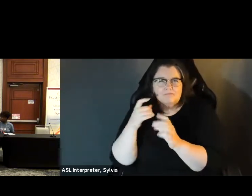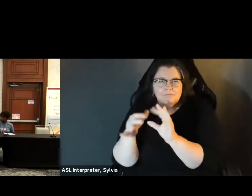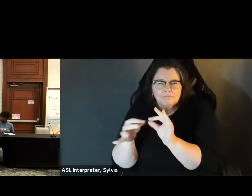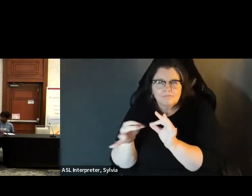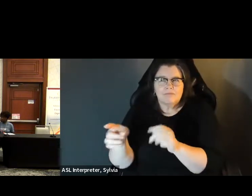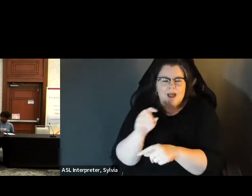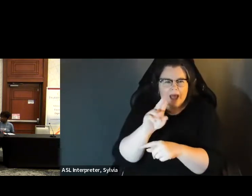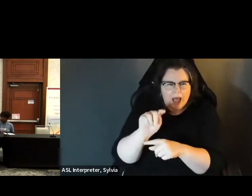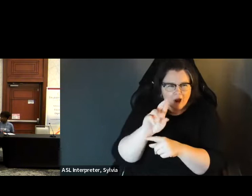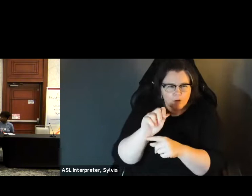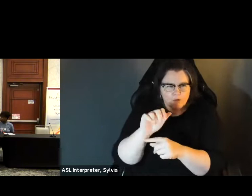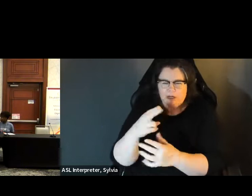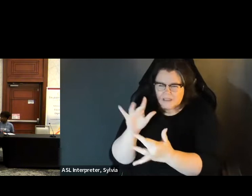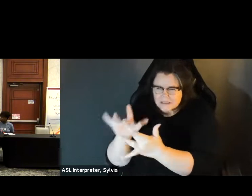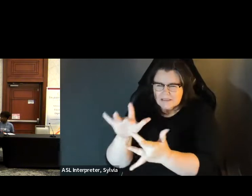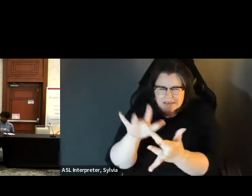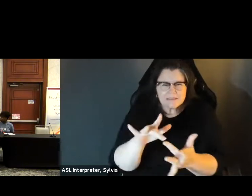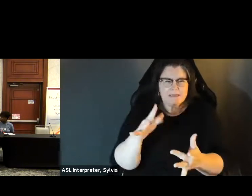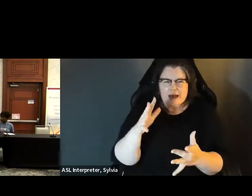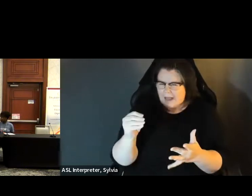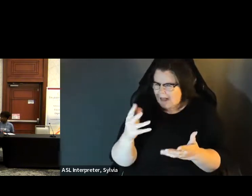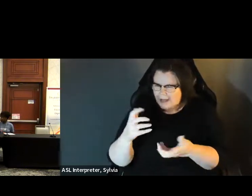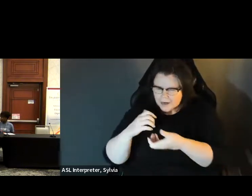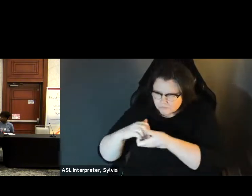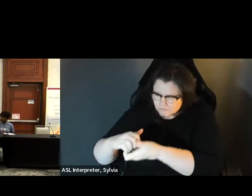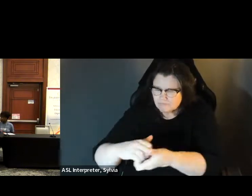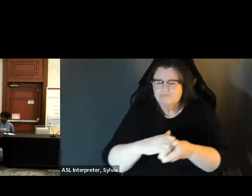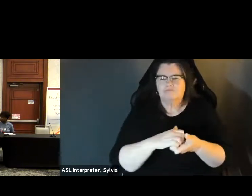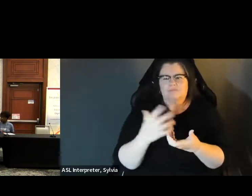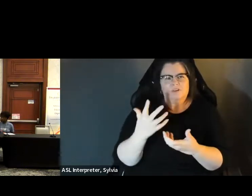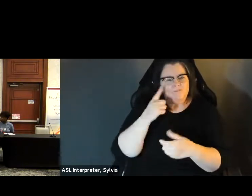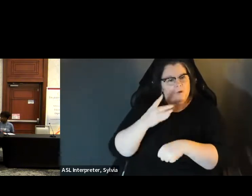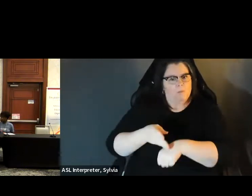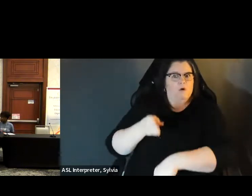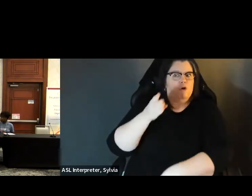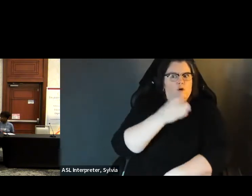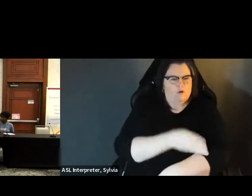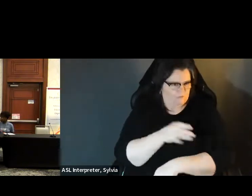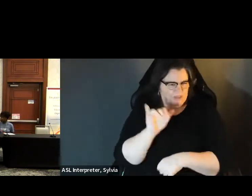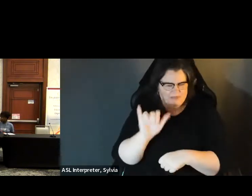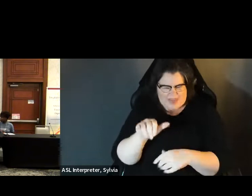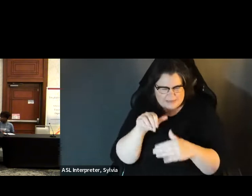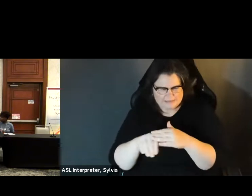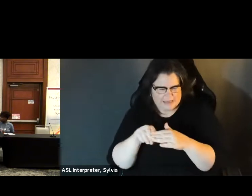Speaking of outreach and bringing people together in order to improve accessibility of voting. going off of that, speaking of outreach and bringing people